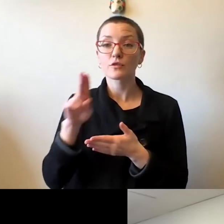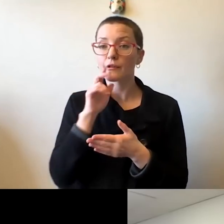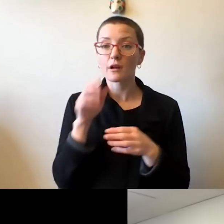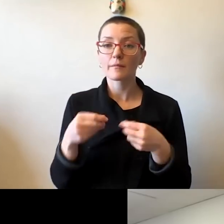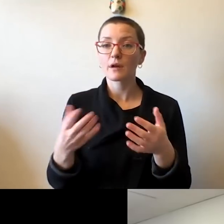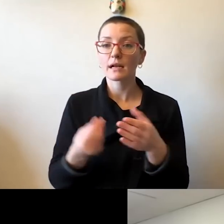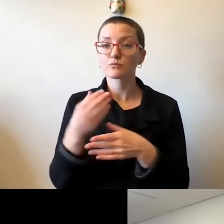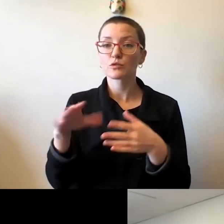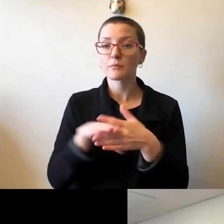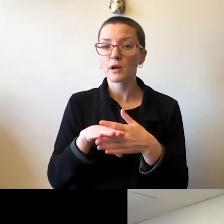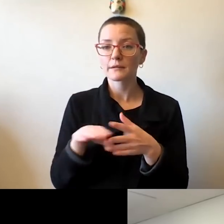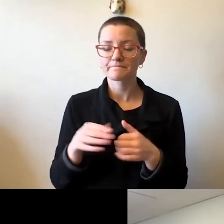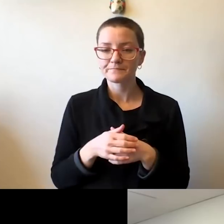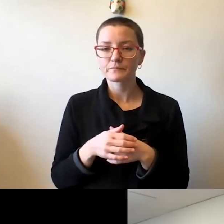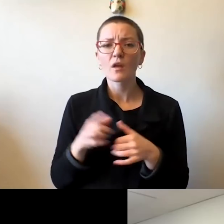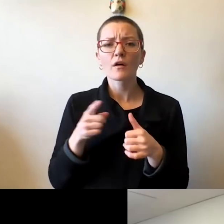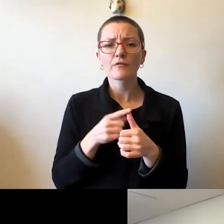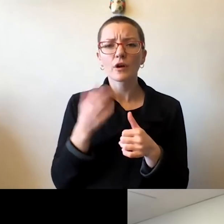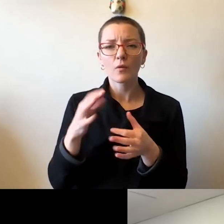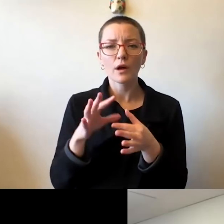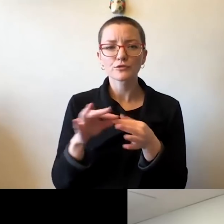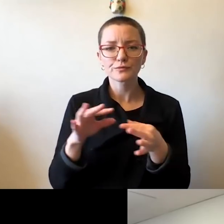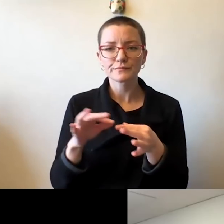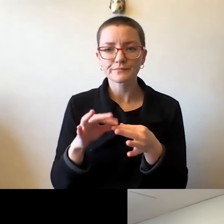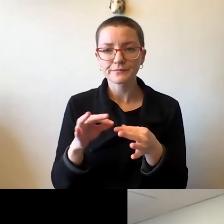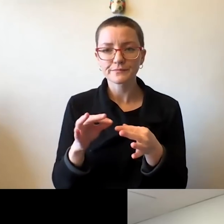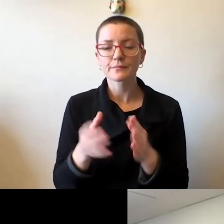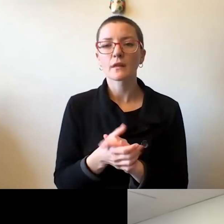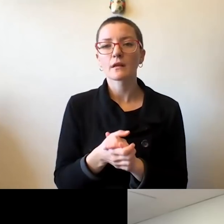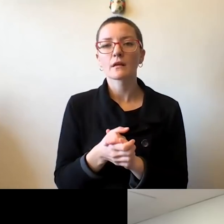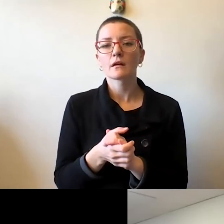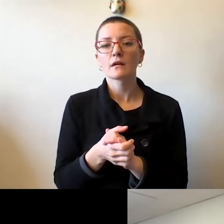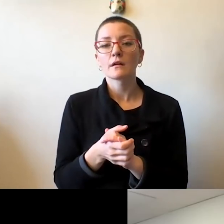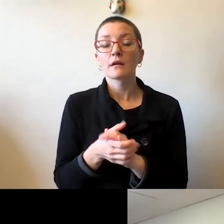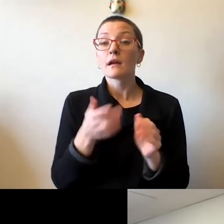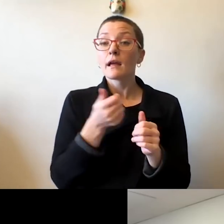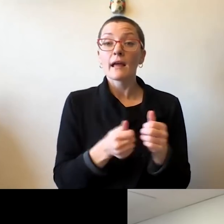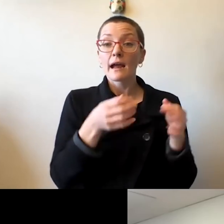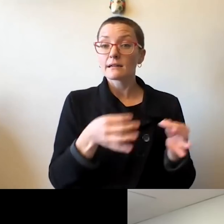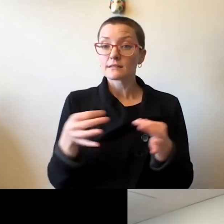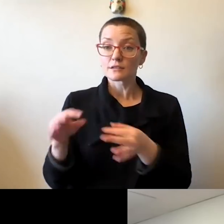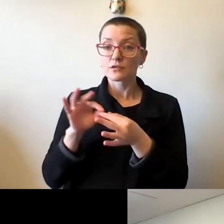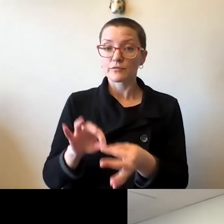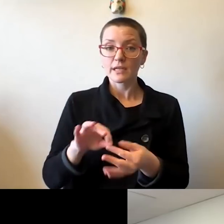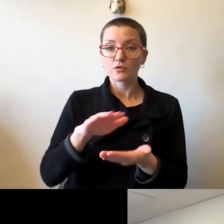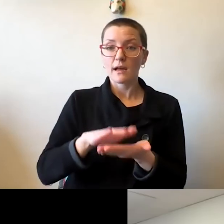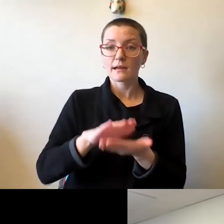Let me first of all say that, that any decision about changes to the academic calendar has to be approved